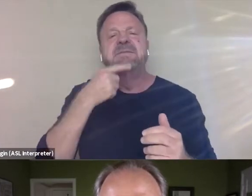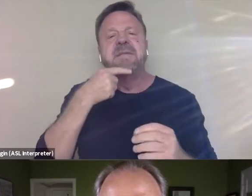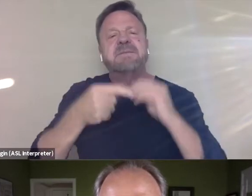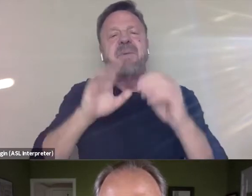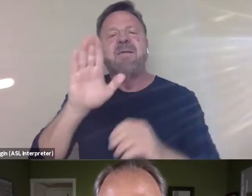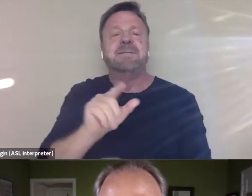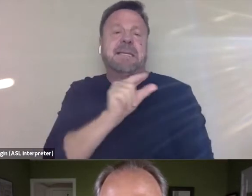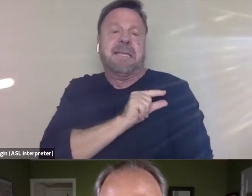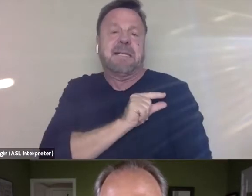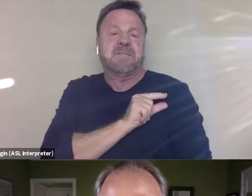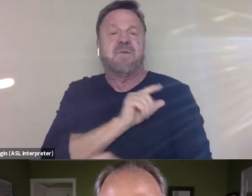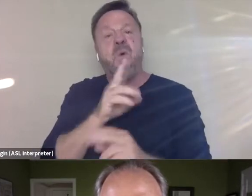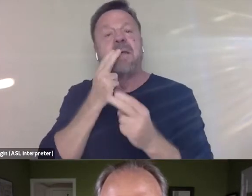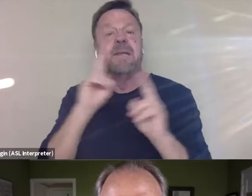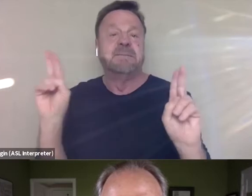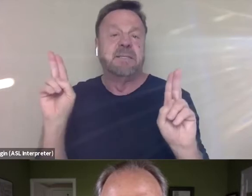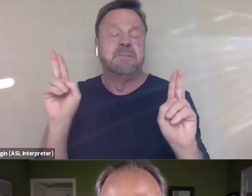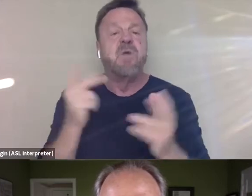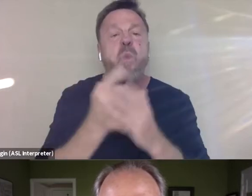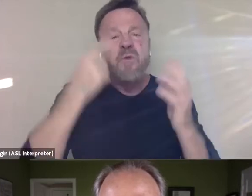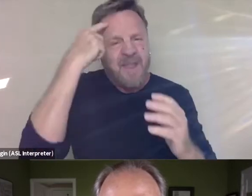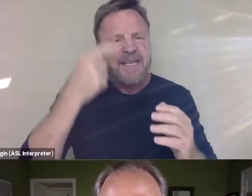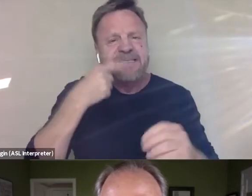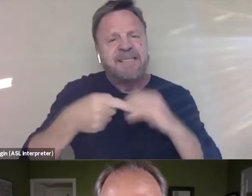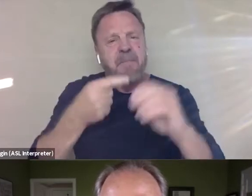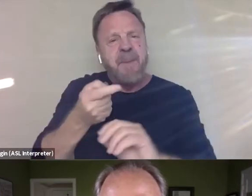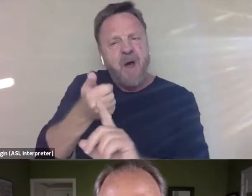but also maybe what do you think that says about him in general?